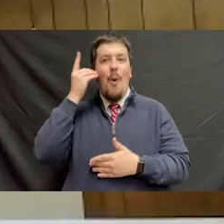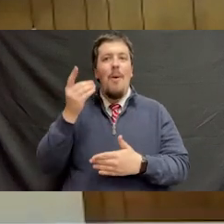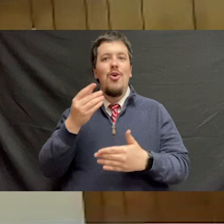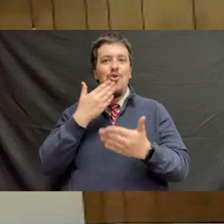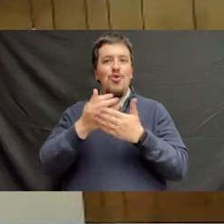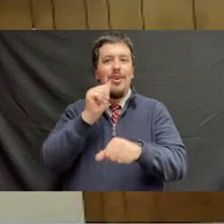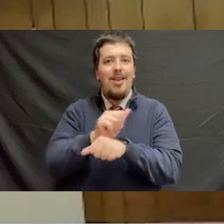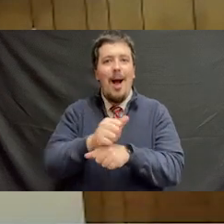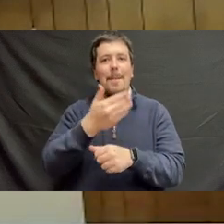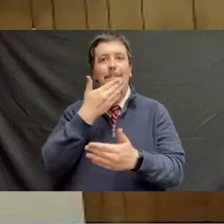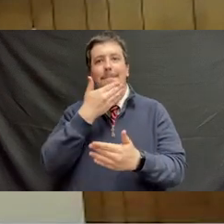Great job, best of luck.